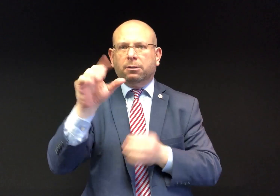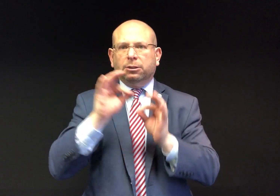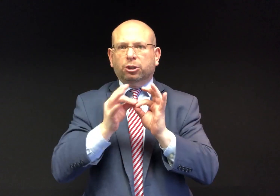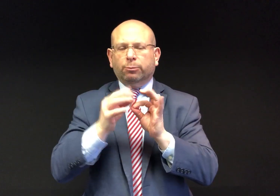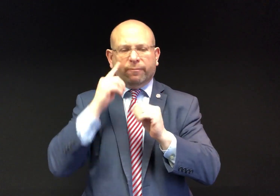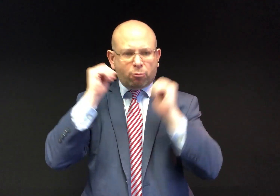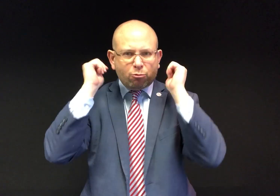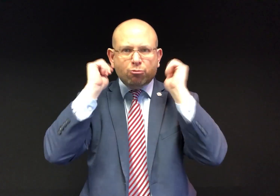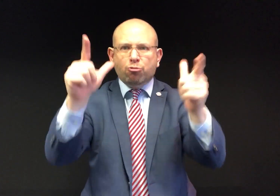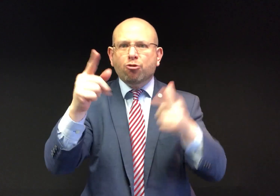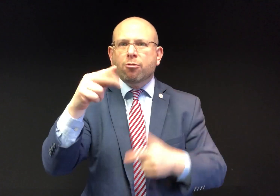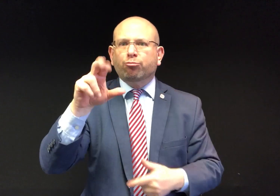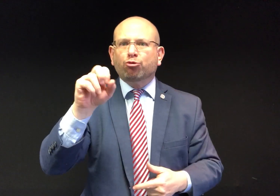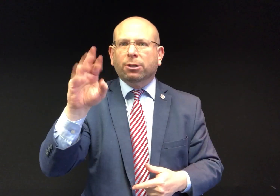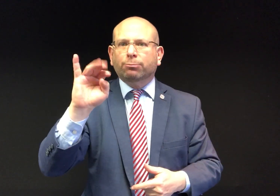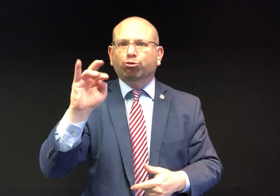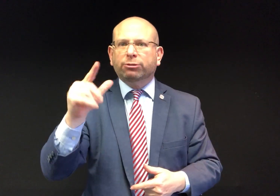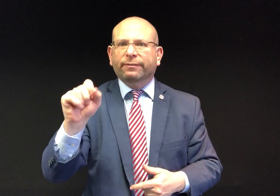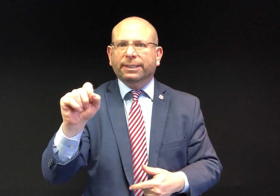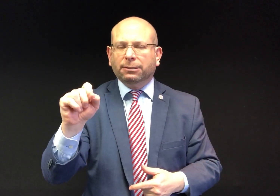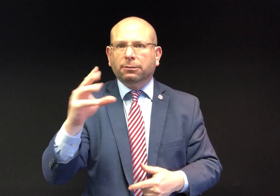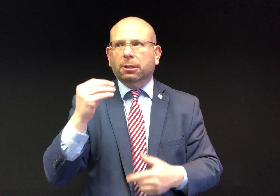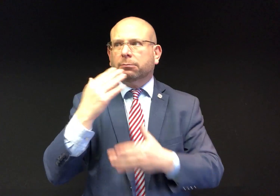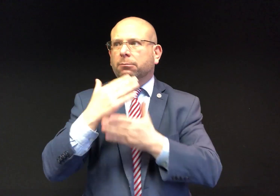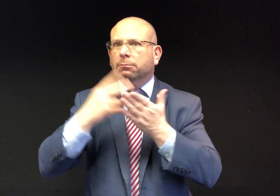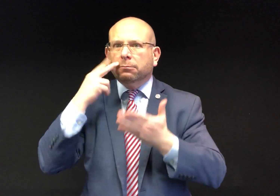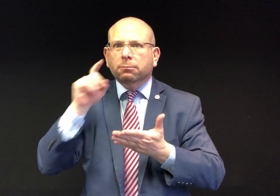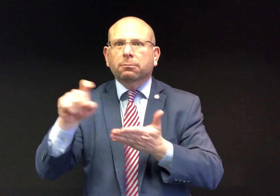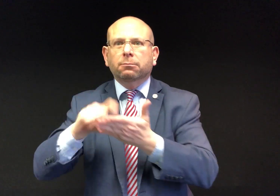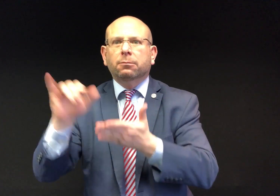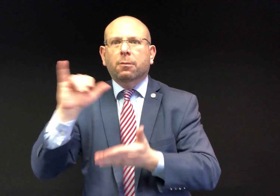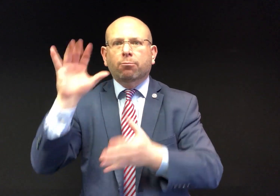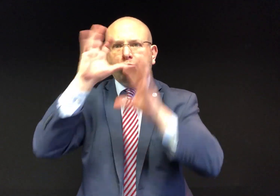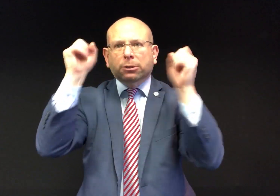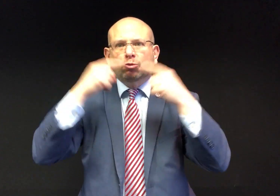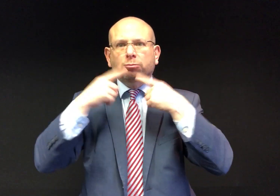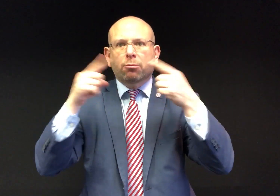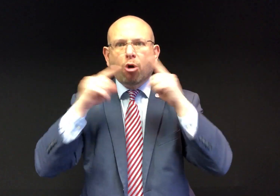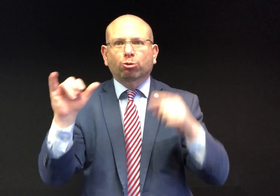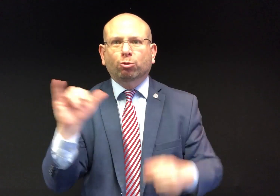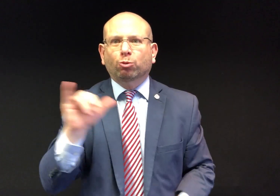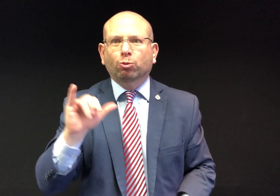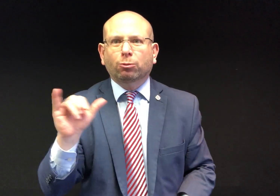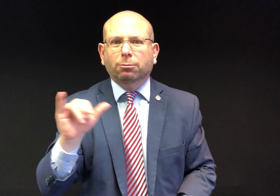interpreters for all press briefings and some Presidential remarks.